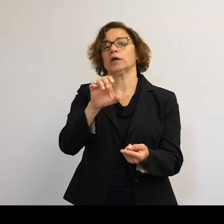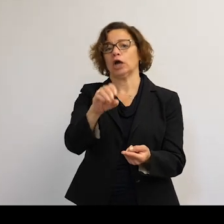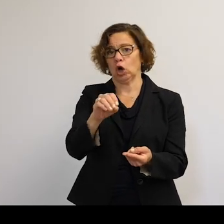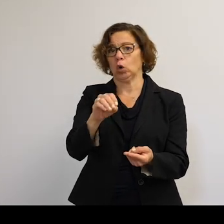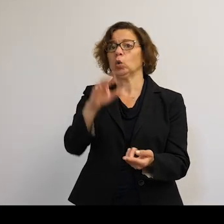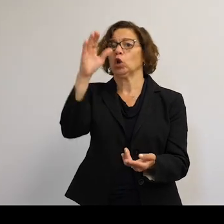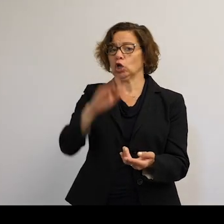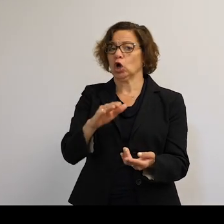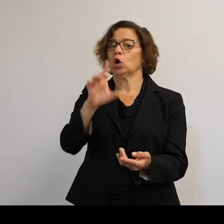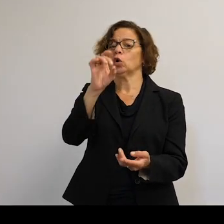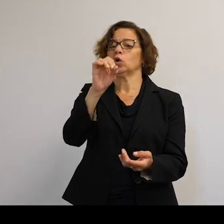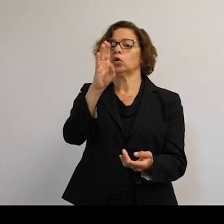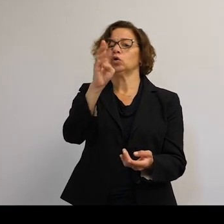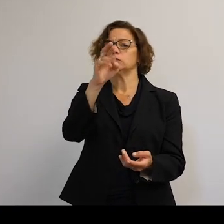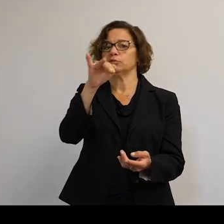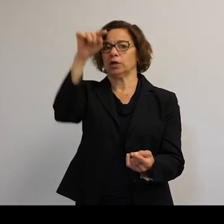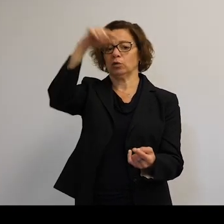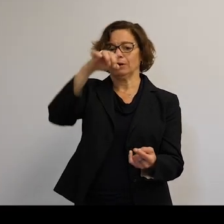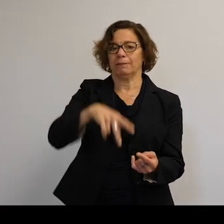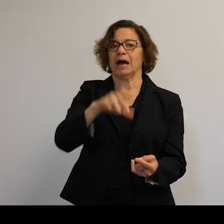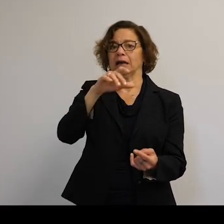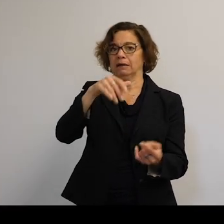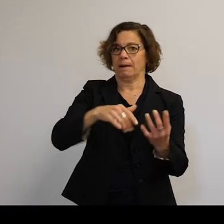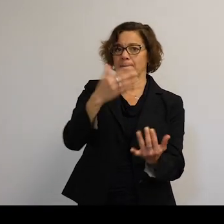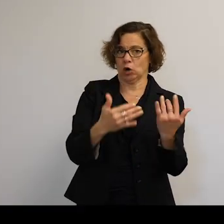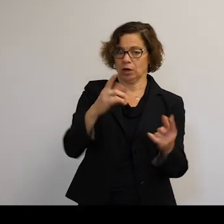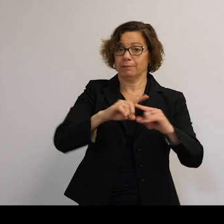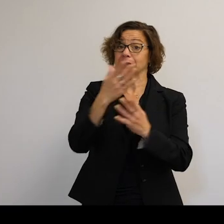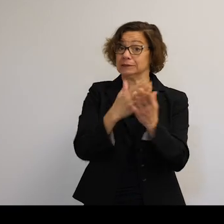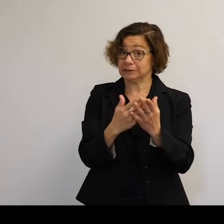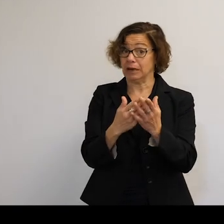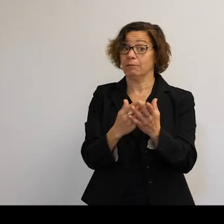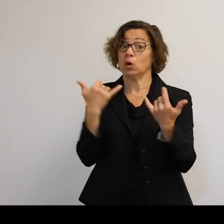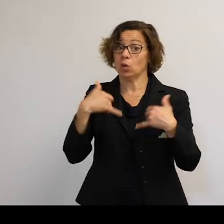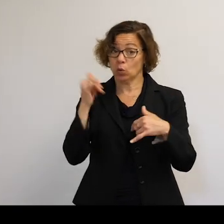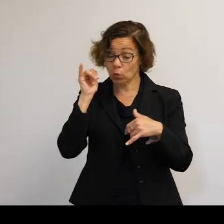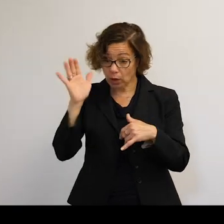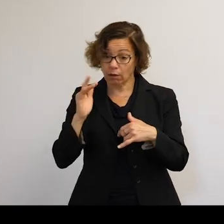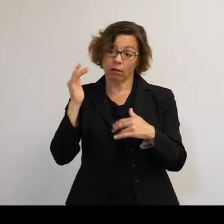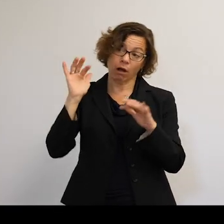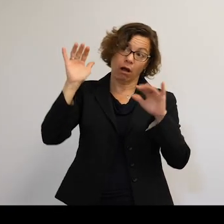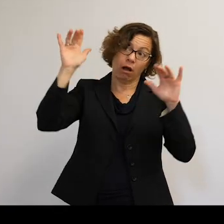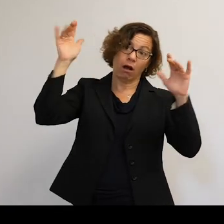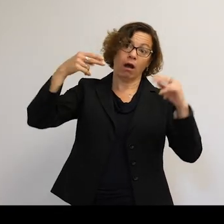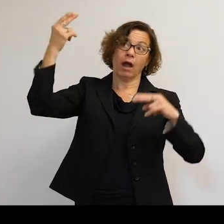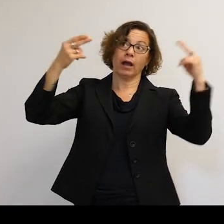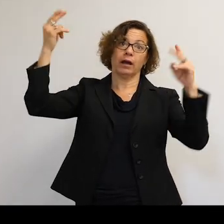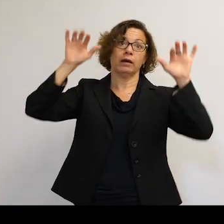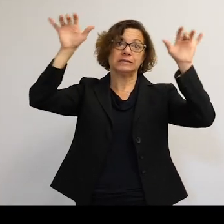Because a lot of the debris caused will burn up. But some of that debris will go into higher orbits. It might be there for quite a while.